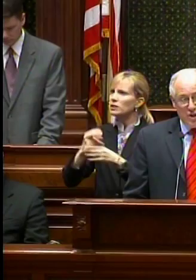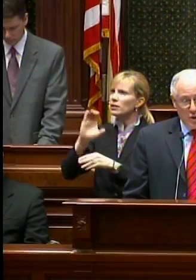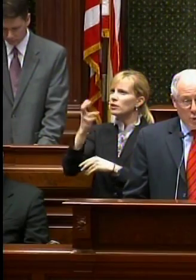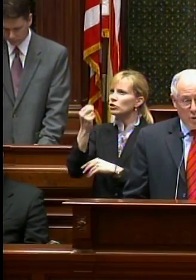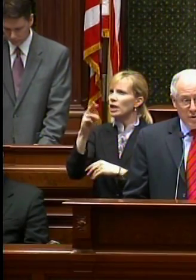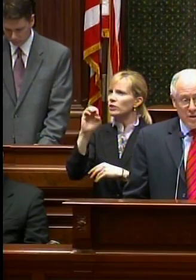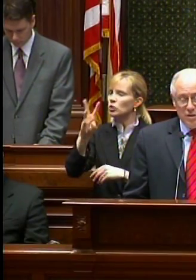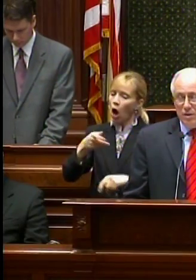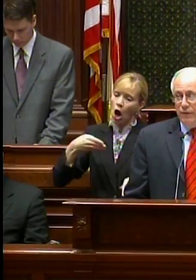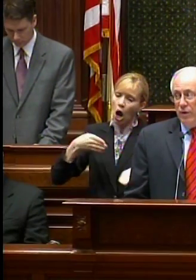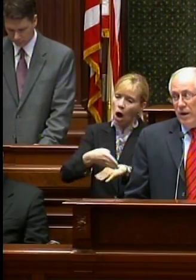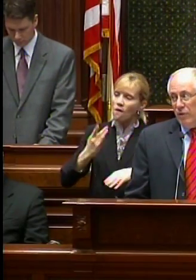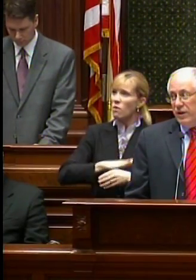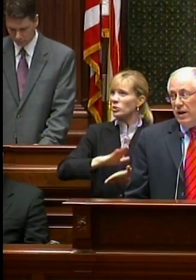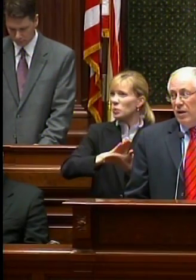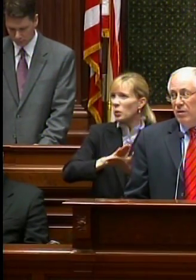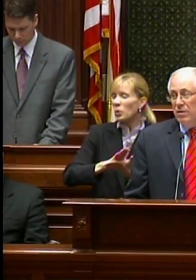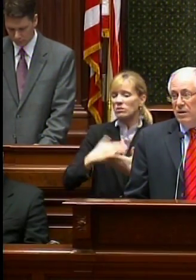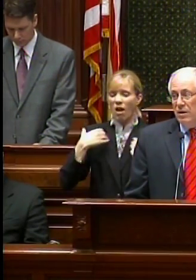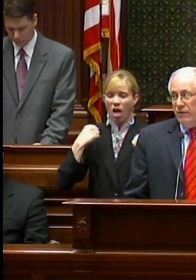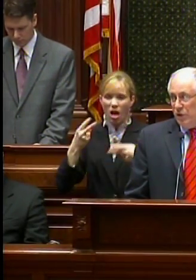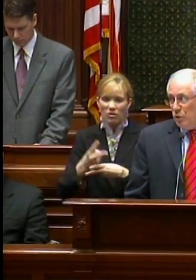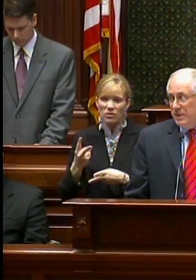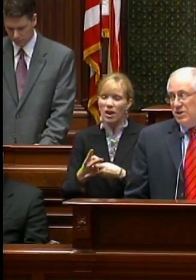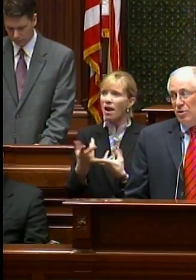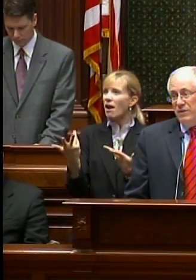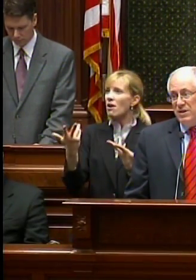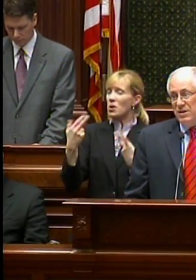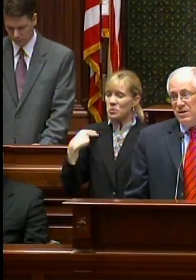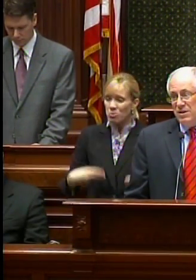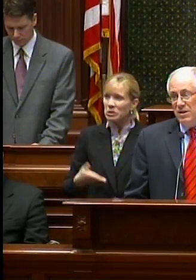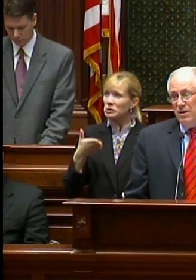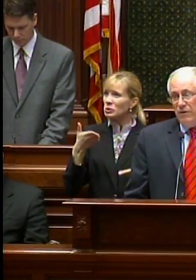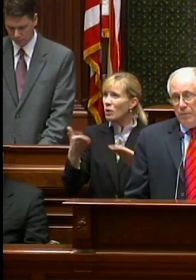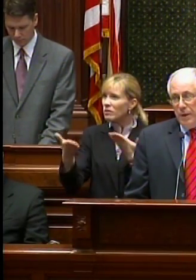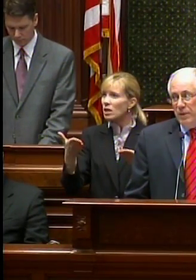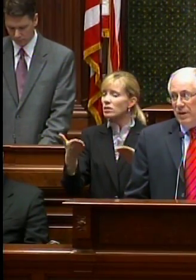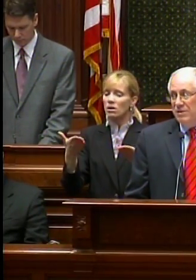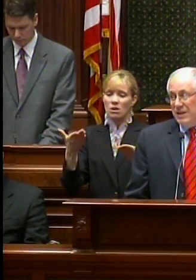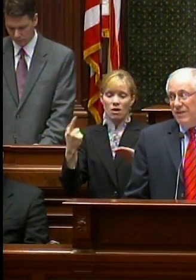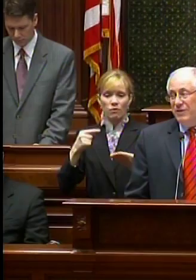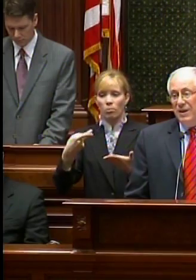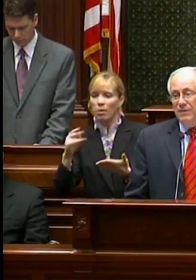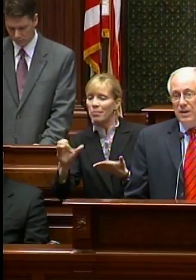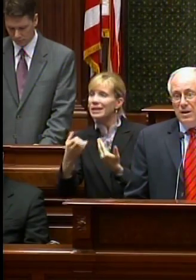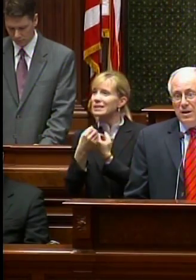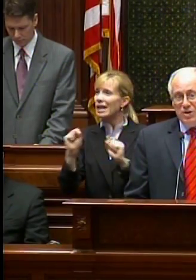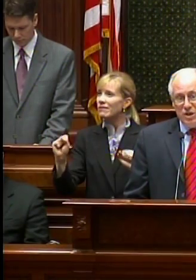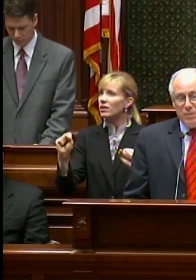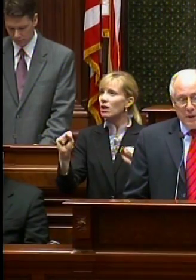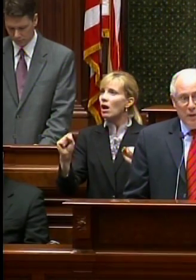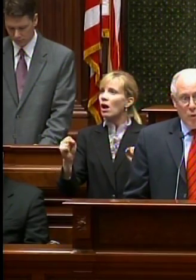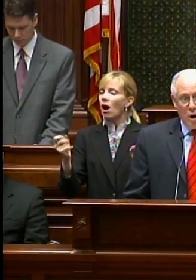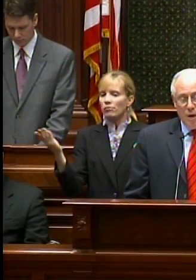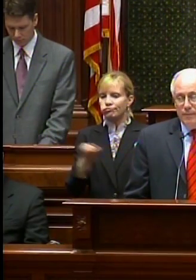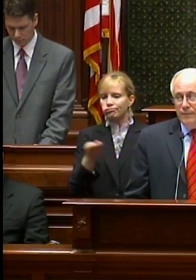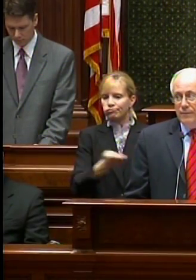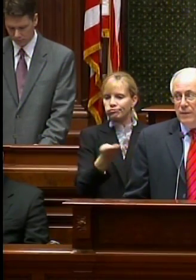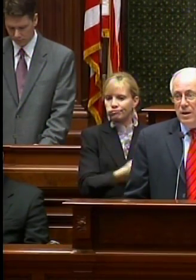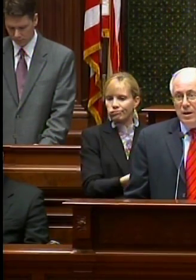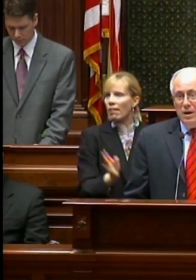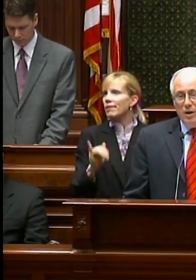schools, for healthcare, for human-services, and public safety, is just plain wrong. It